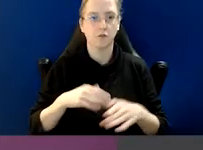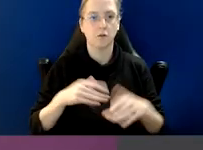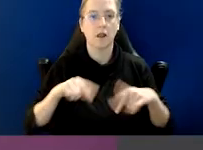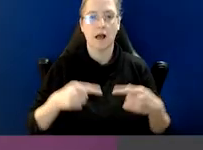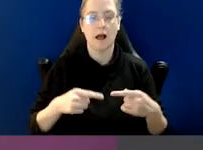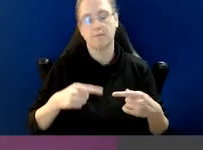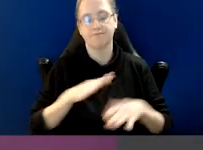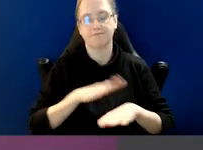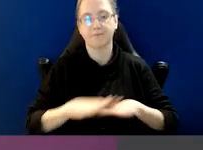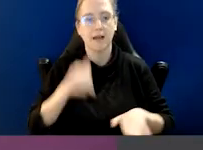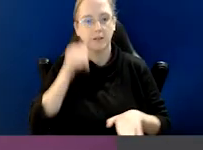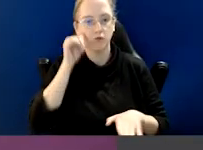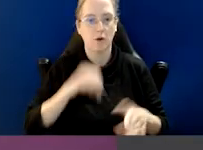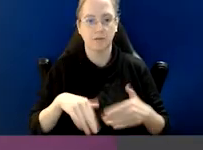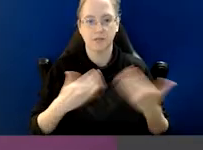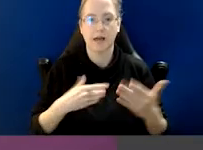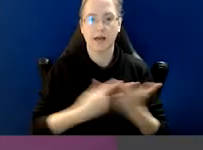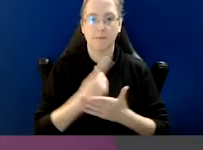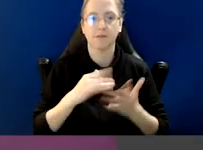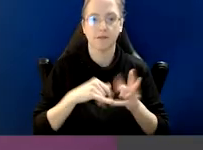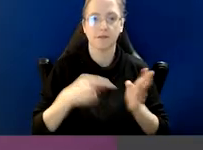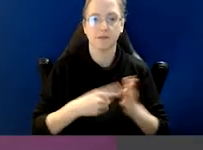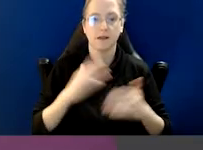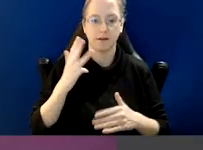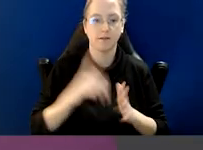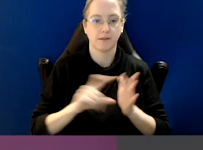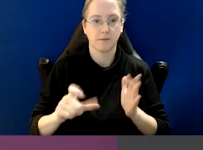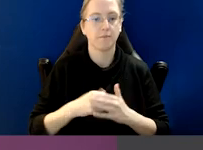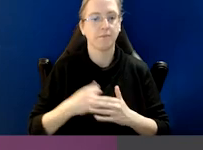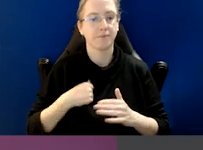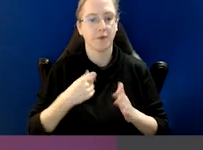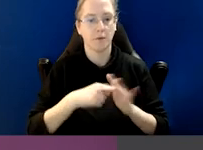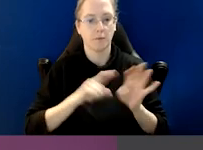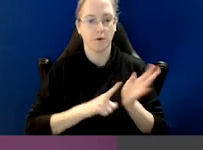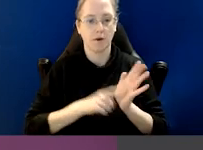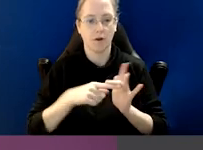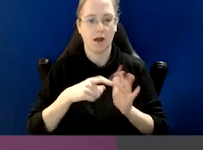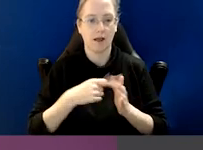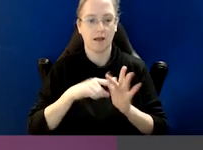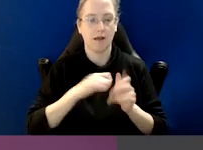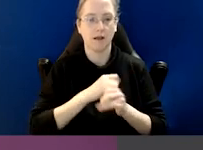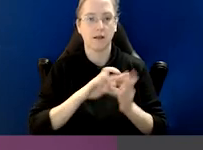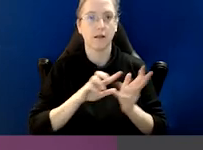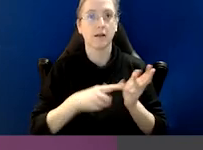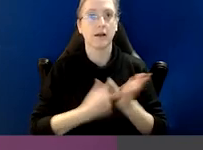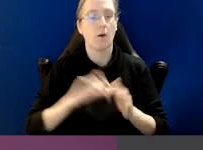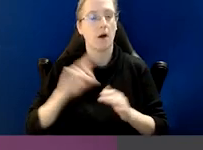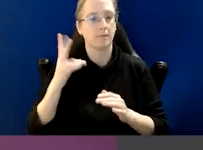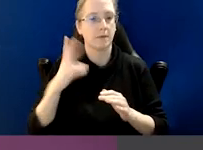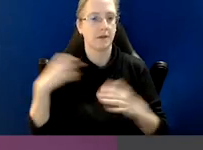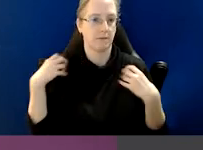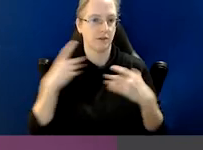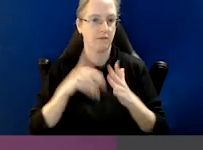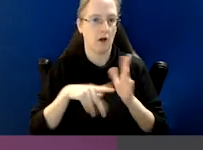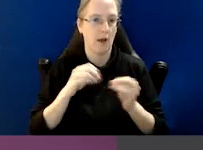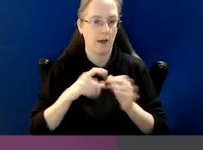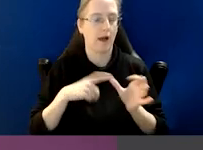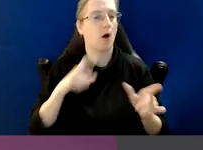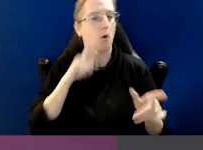which takes place this Saturday, 9 December. I'm Kylie Kilgour, one of the Deputy Commissioners at IBAC, and I'll be facilitating this event today.